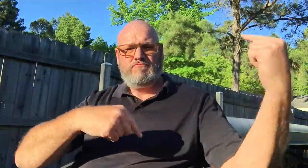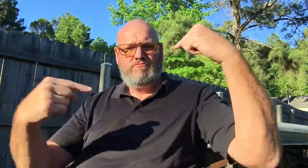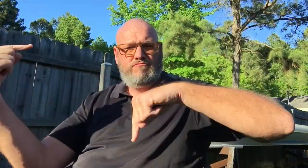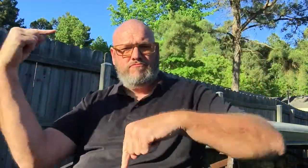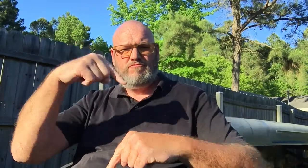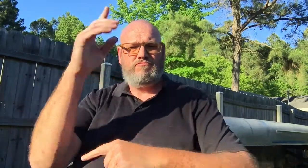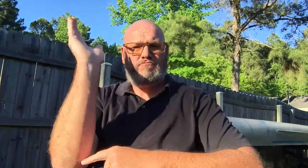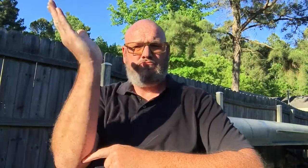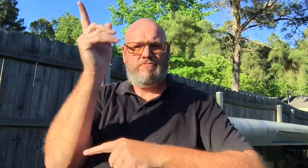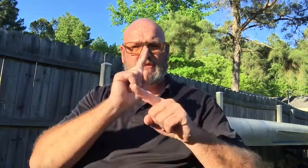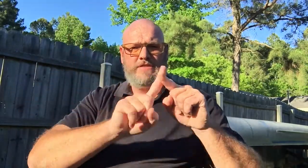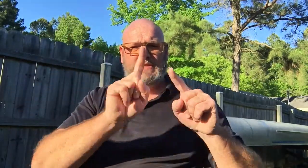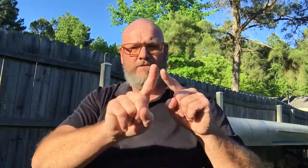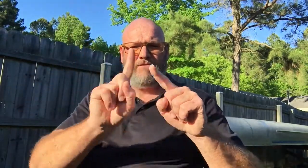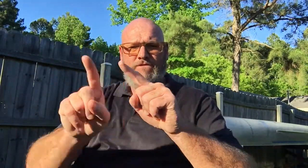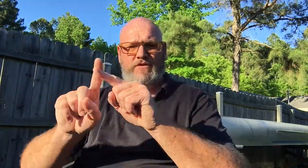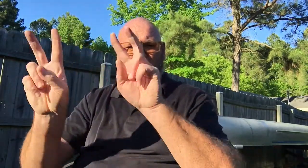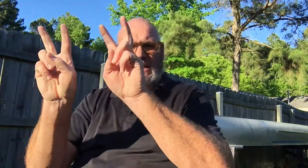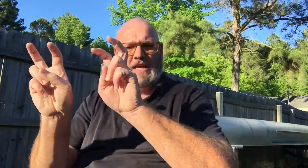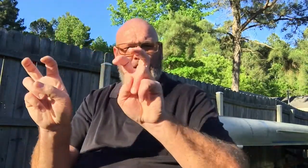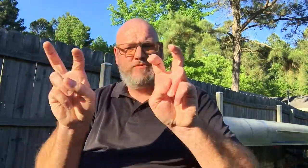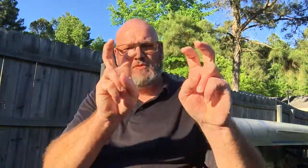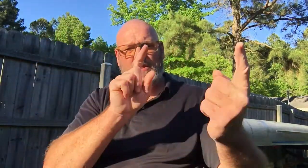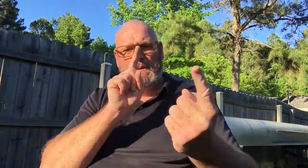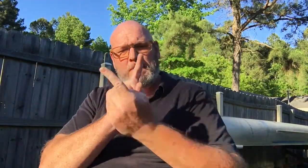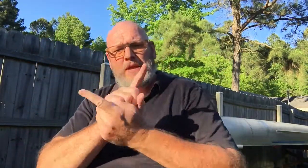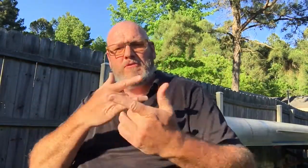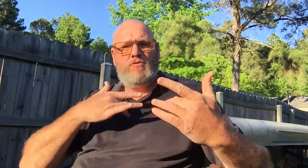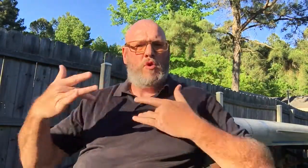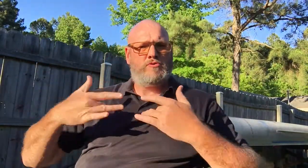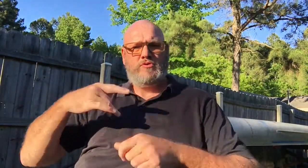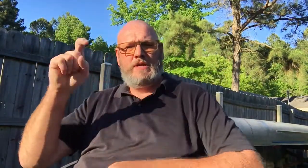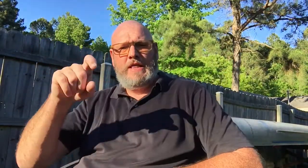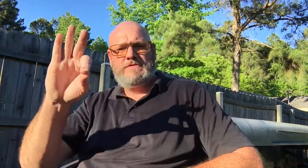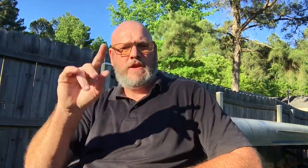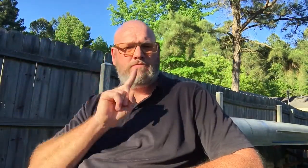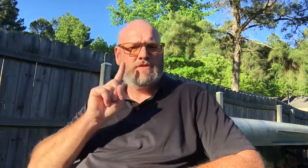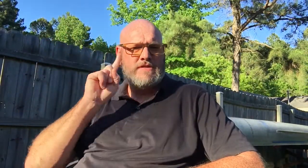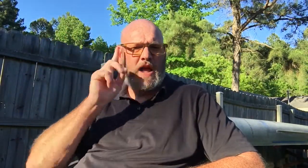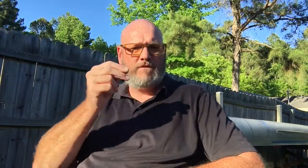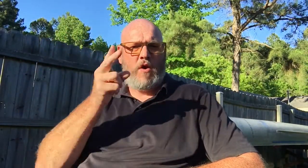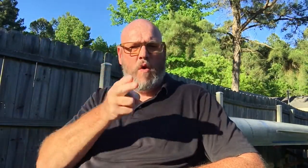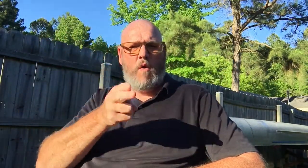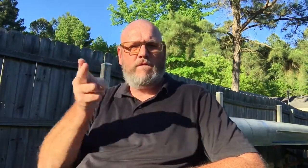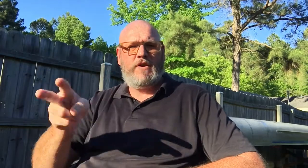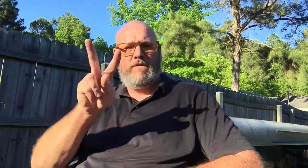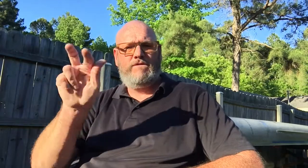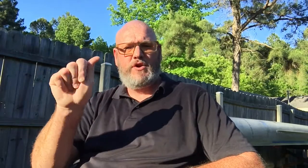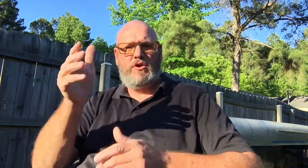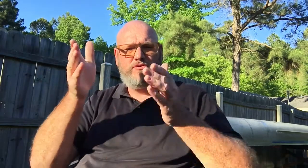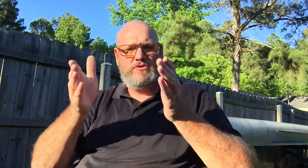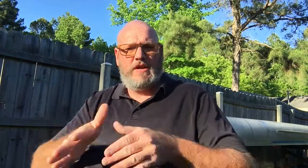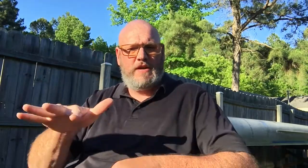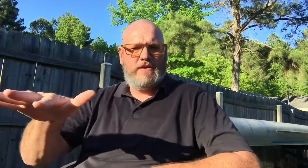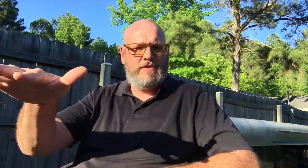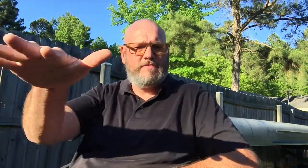come from all over to talk about various issues about meeting the many concerns and needs of Deaf and Hard of Hearing Virginians